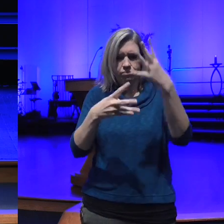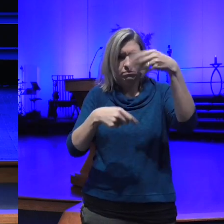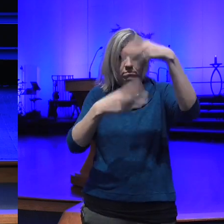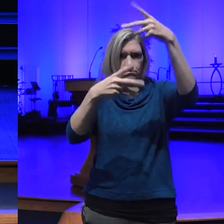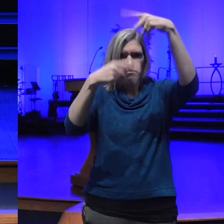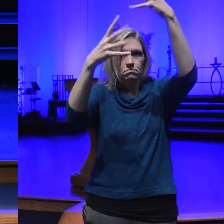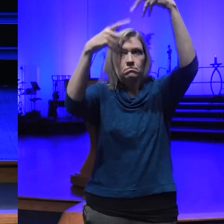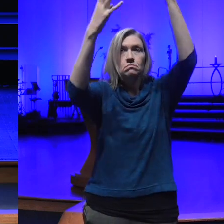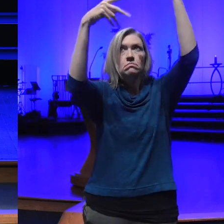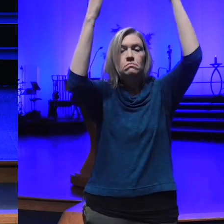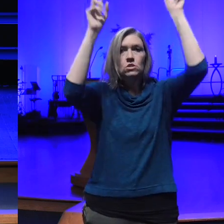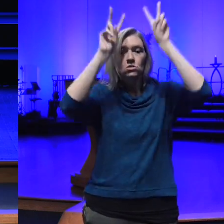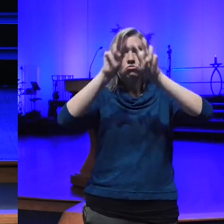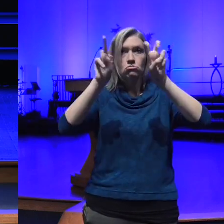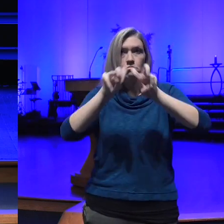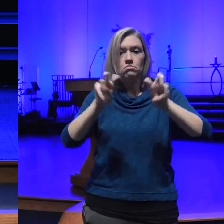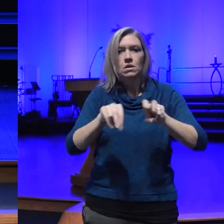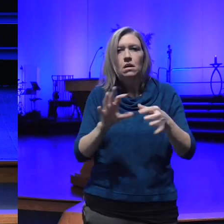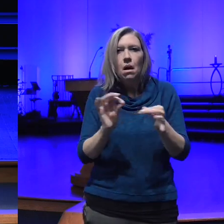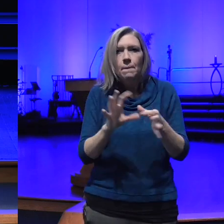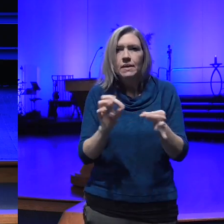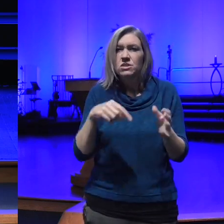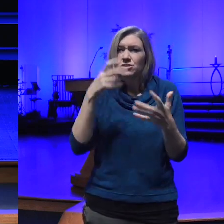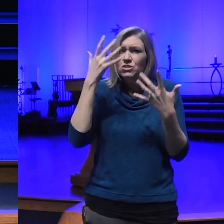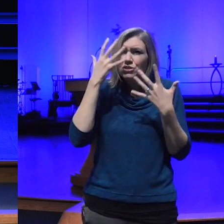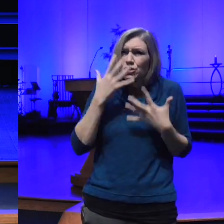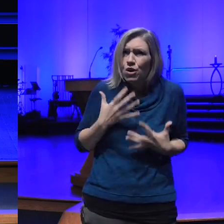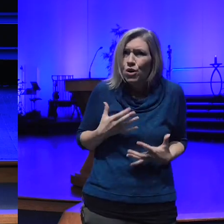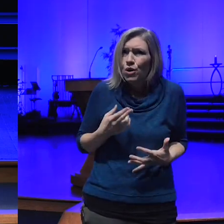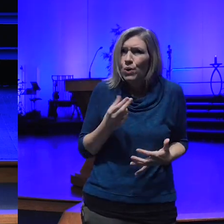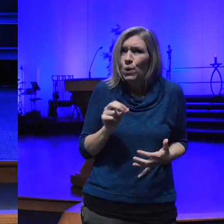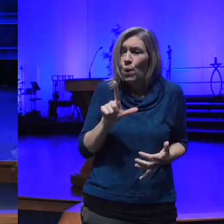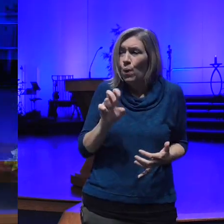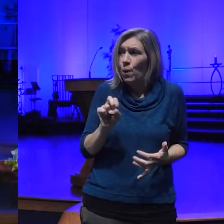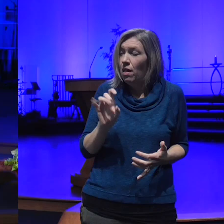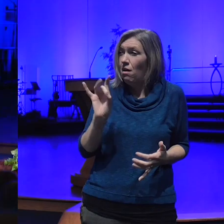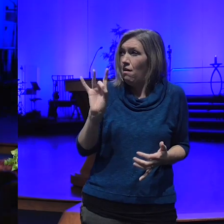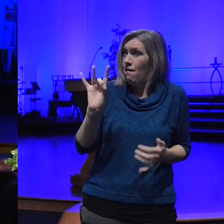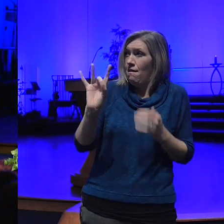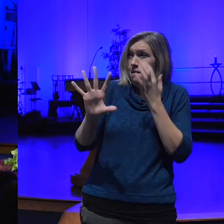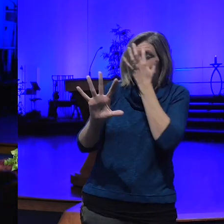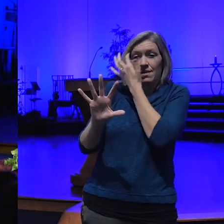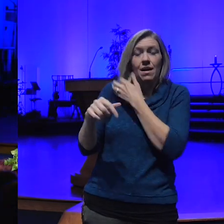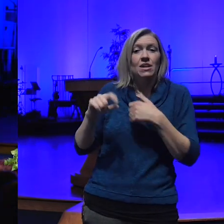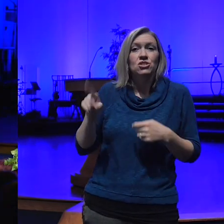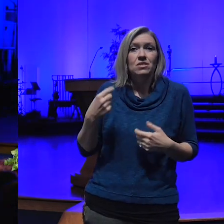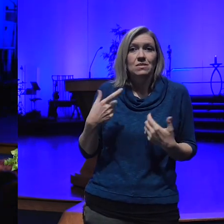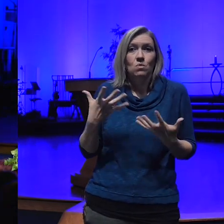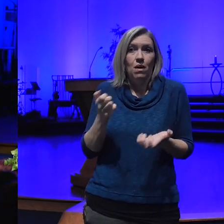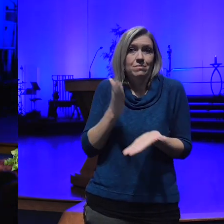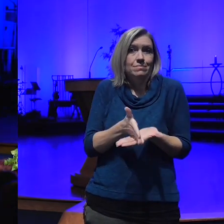know it it's a dark hole and it is horrible and I I just want out I felt like it's a horrible tennis